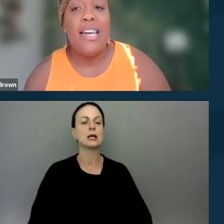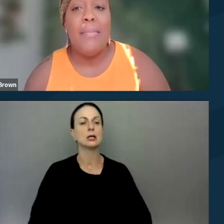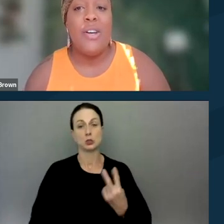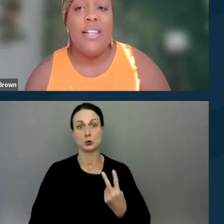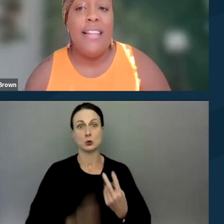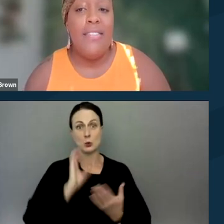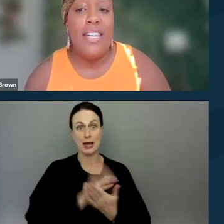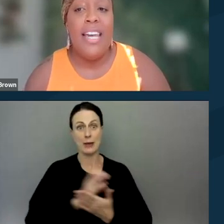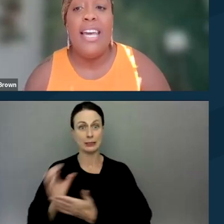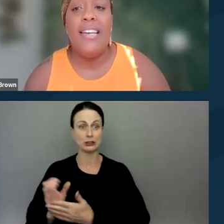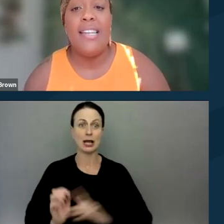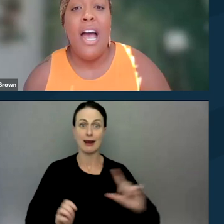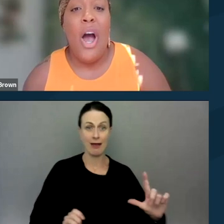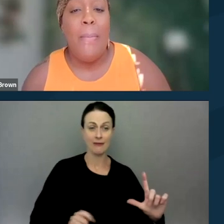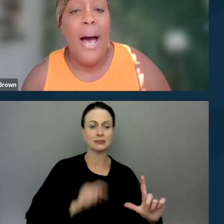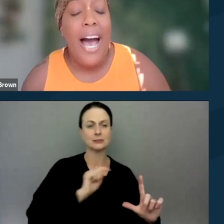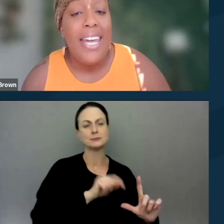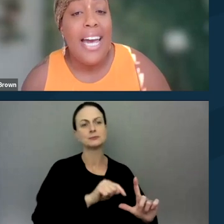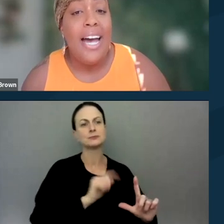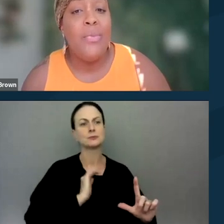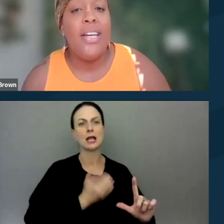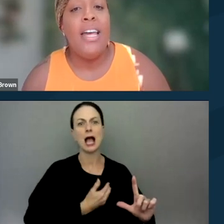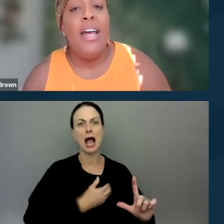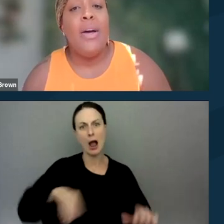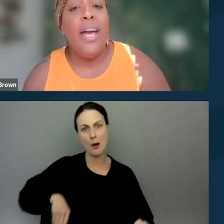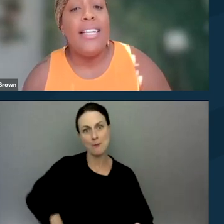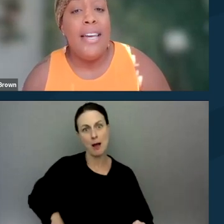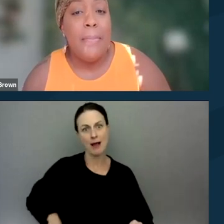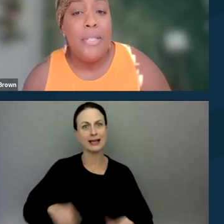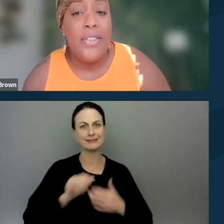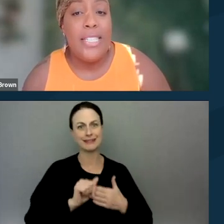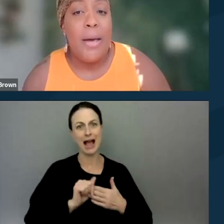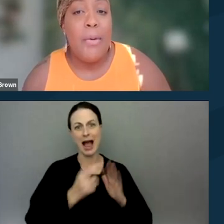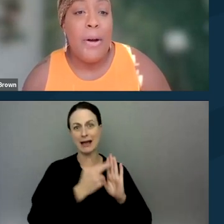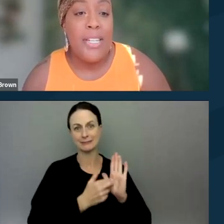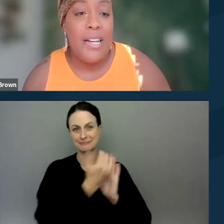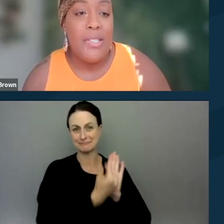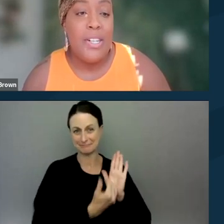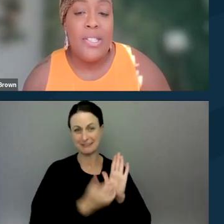The image on the left is our pocket guide with quick tips for disabled protestors.